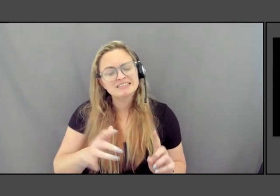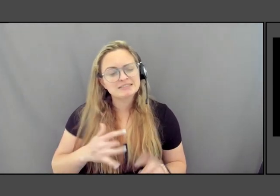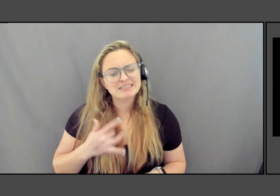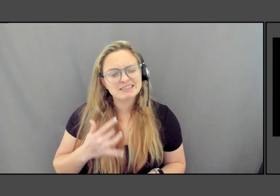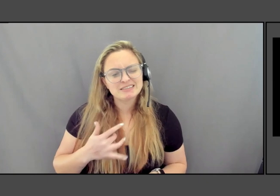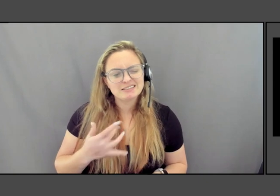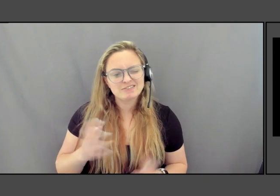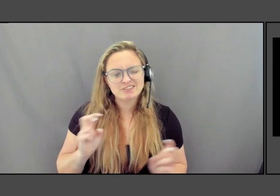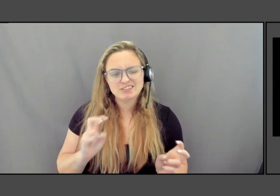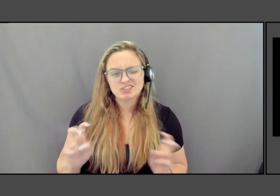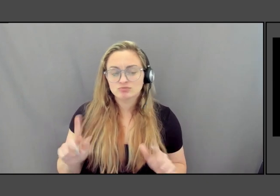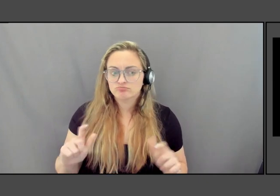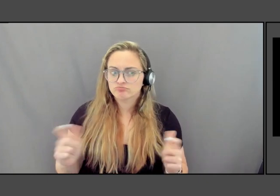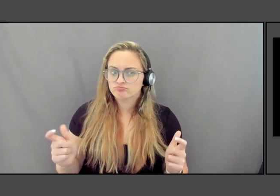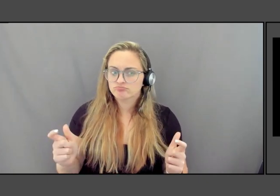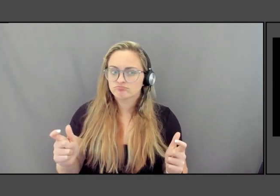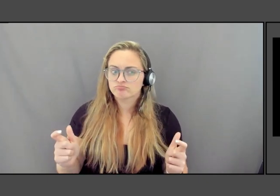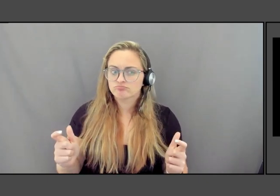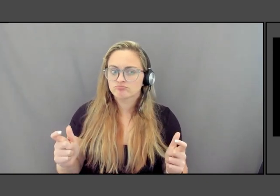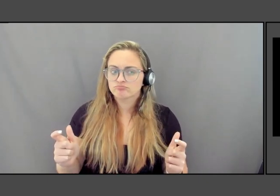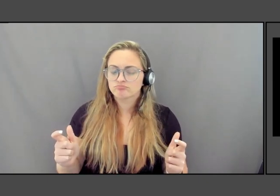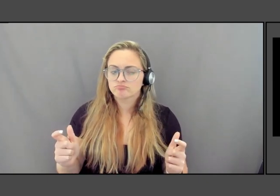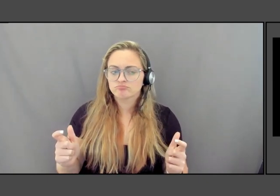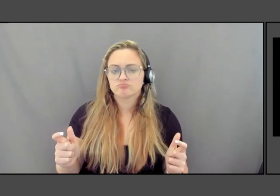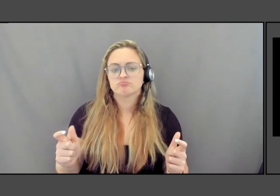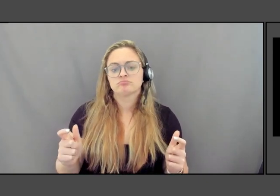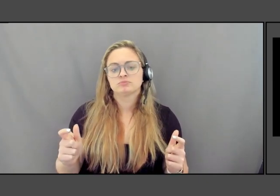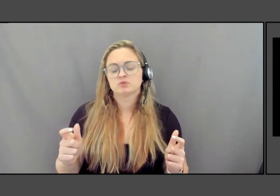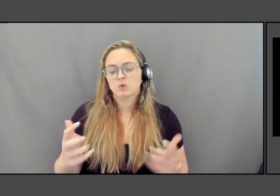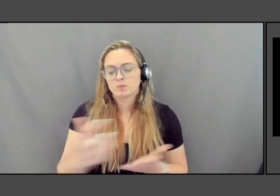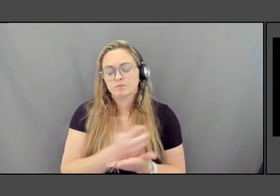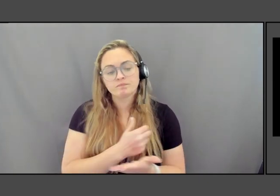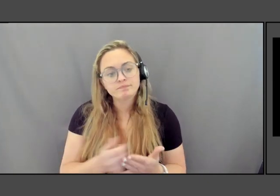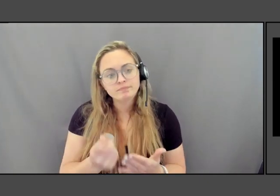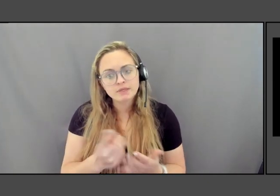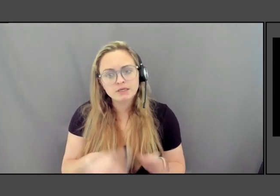So the Kaw Nation reclaiming the Sacred Stone in Lawrence, Kansas.